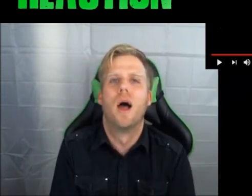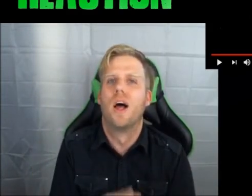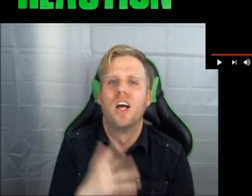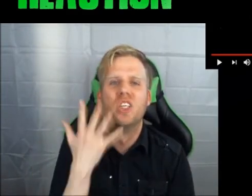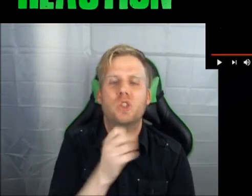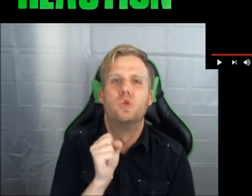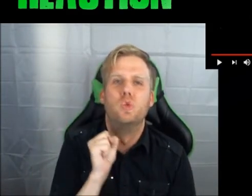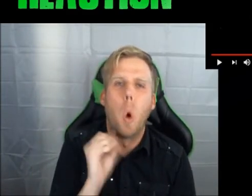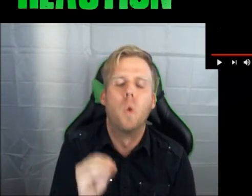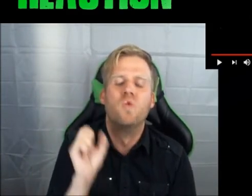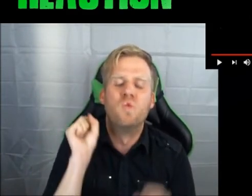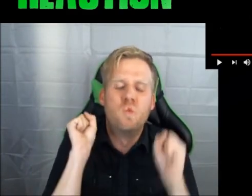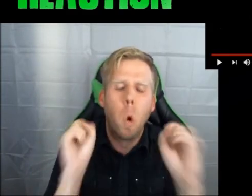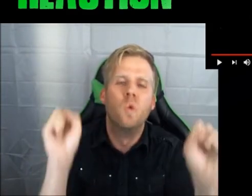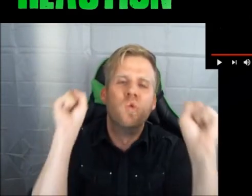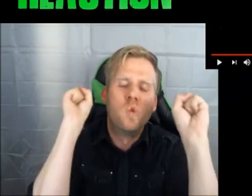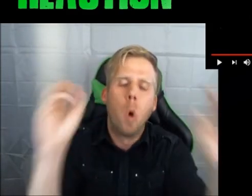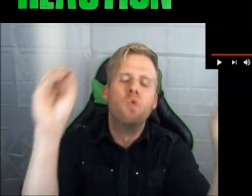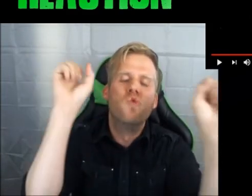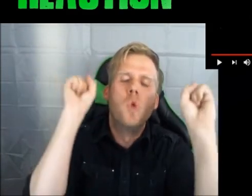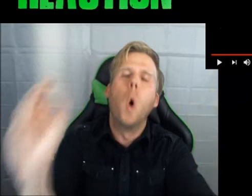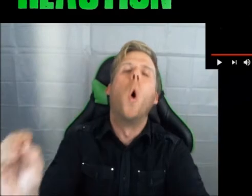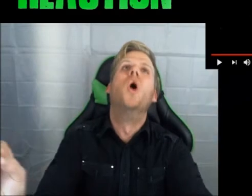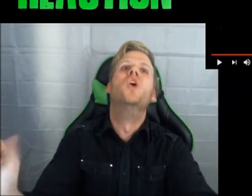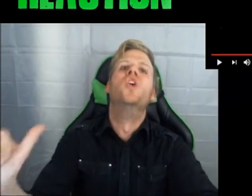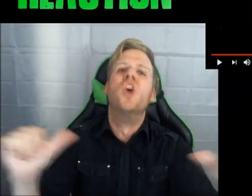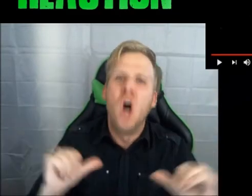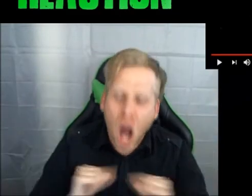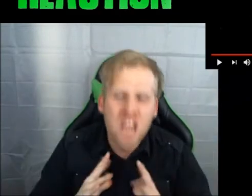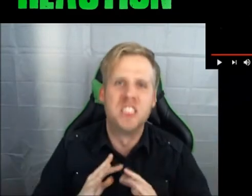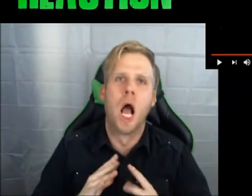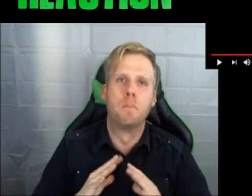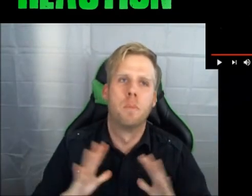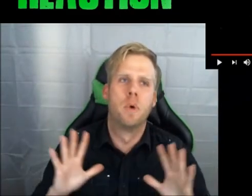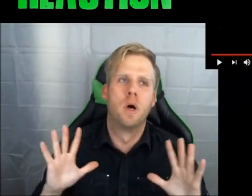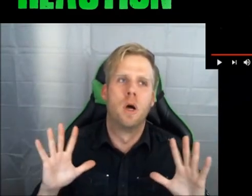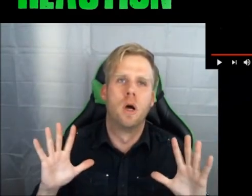It look So so so so.. AWESOME/COOL